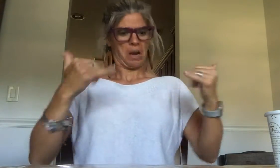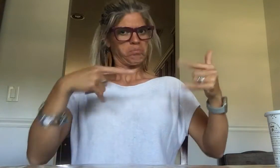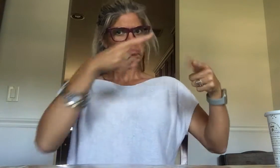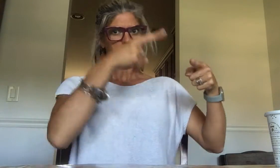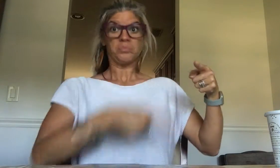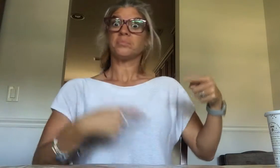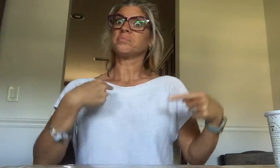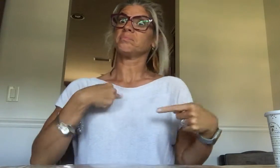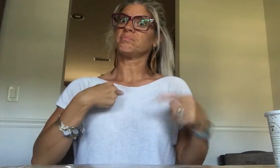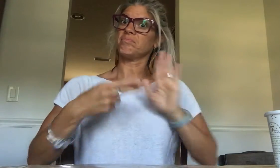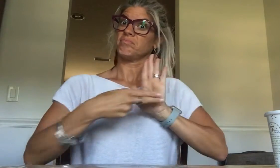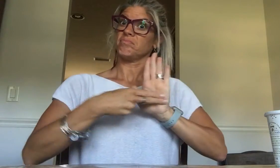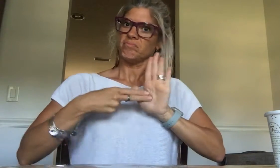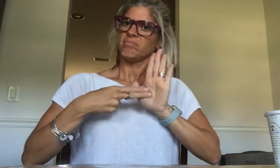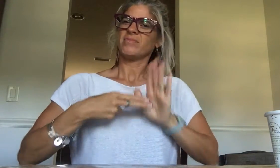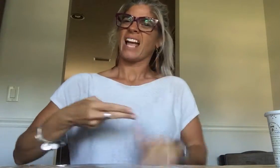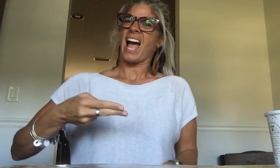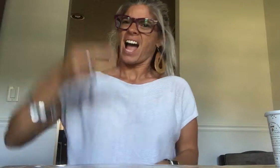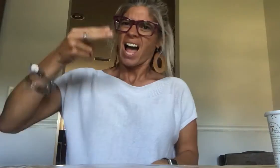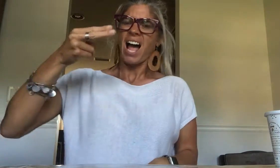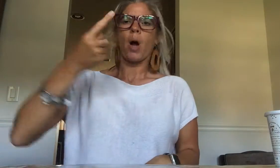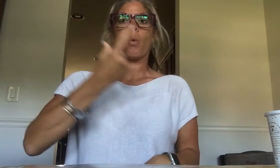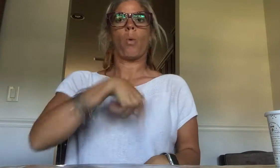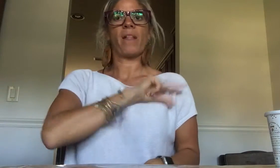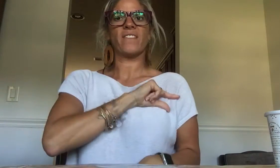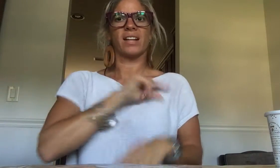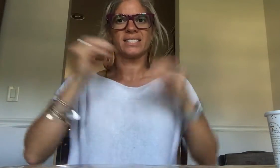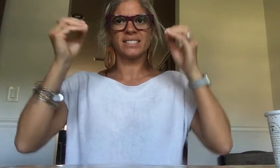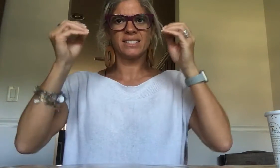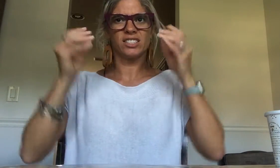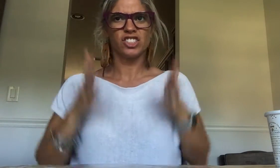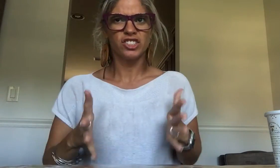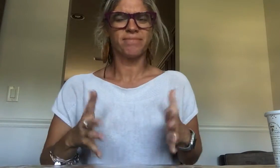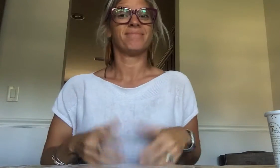All of those credentials made me labeled a "highly qualified" teacher